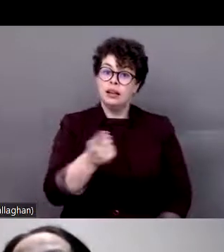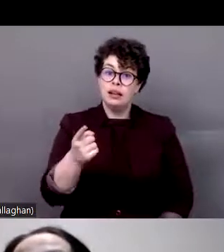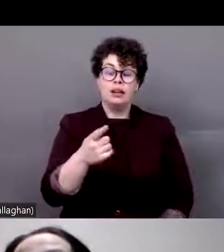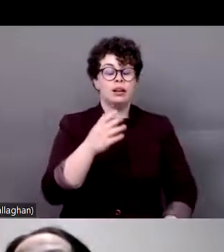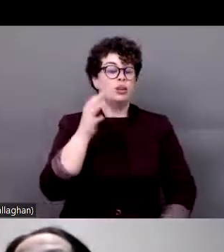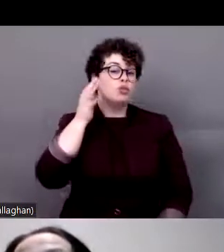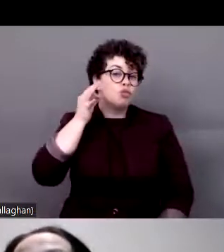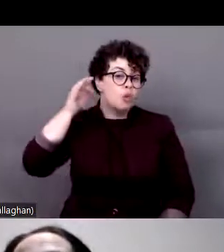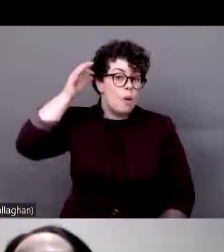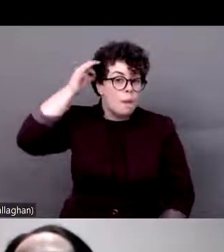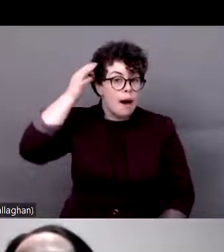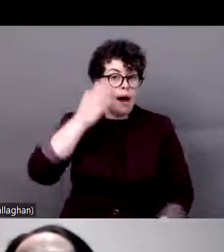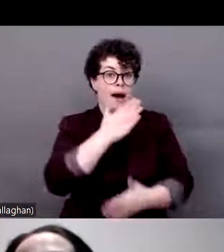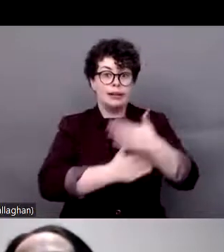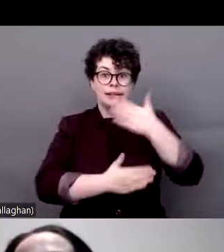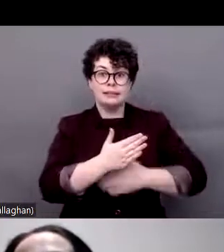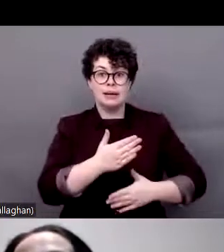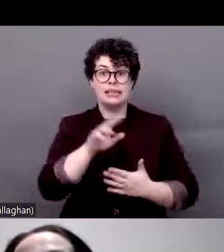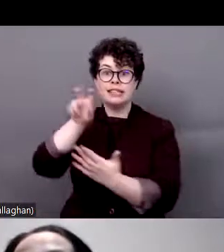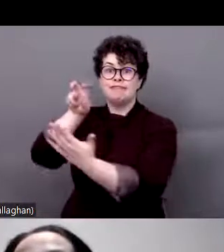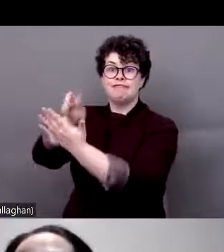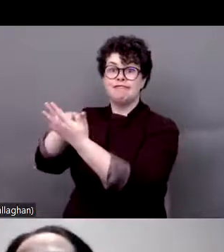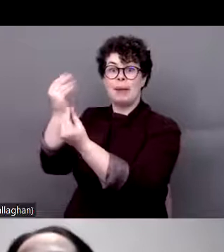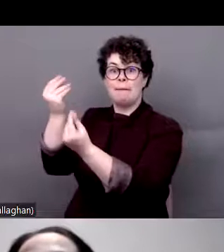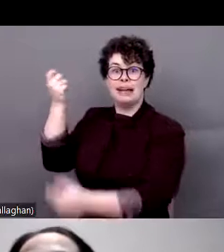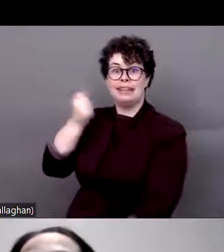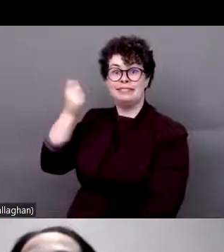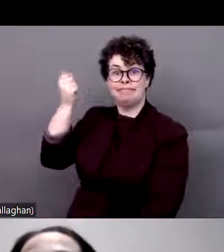receive any benefits or support from the state. Most